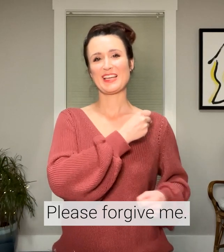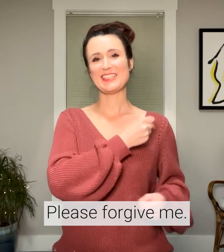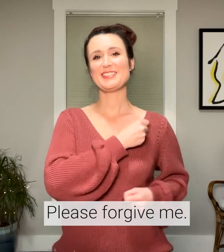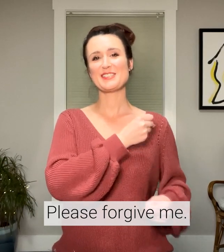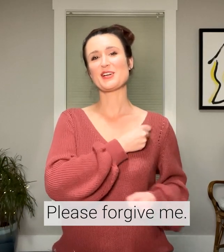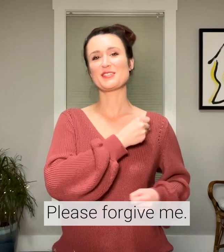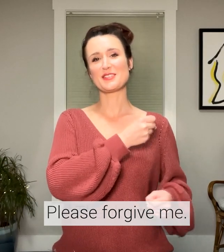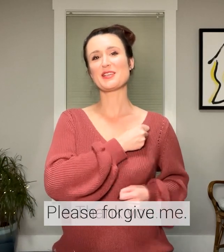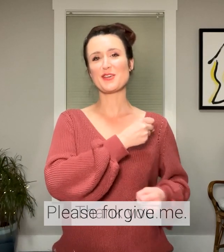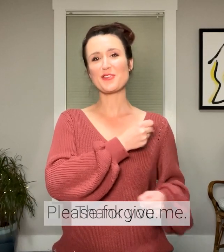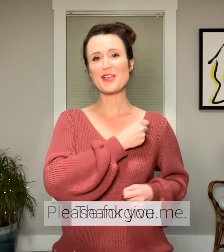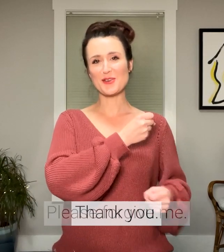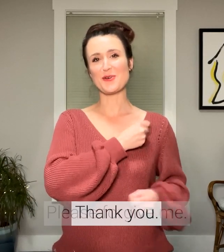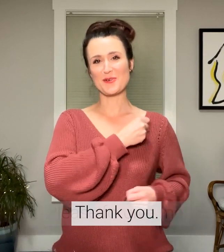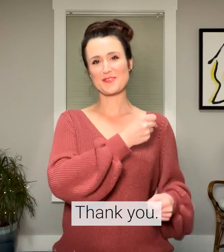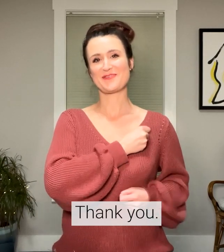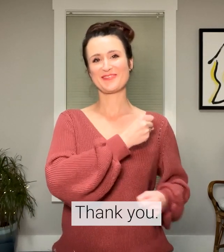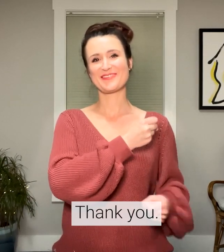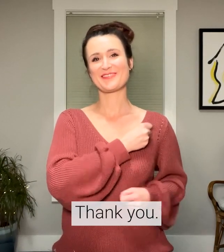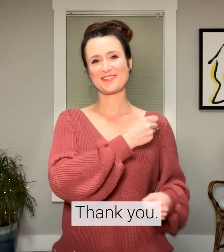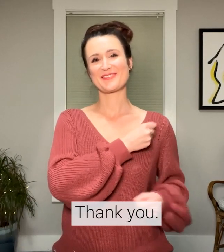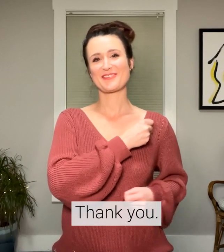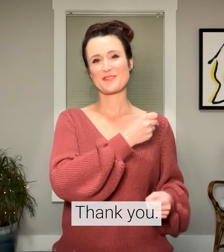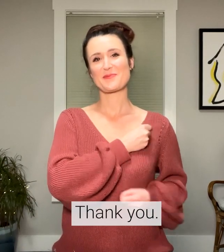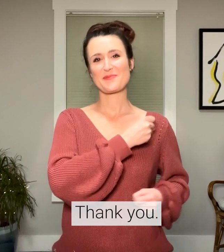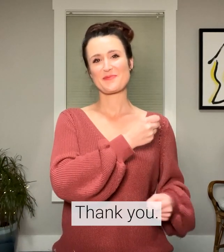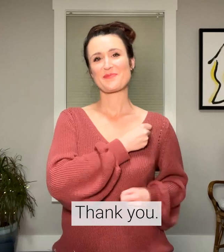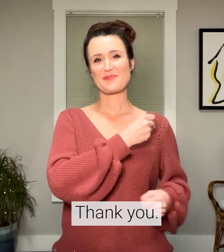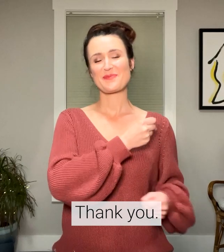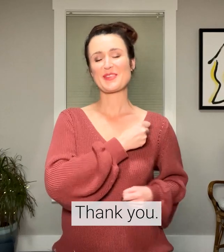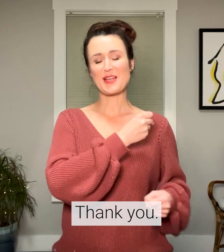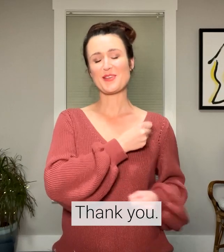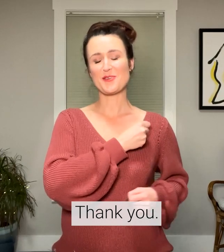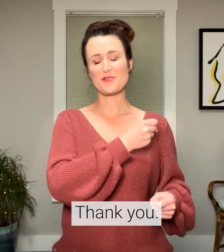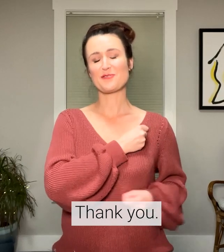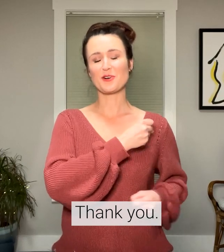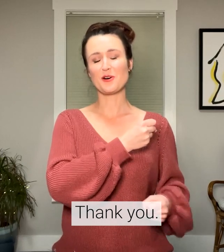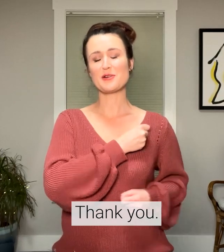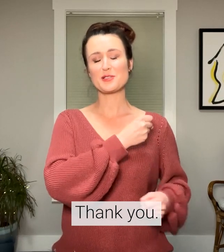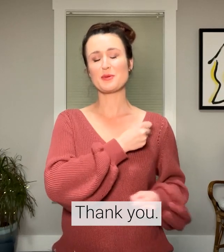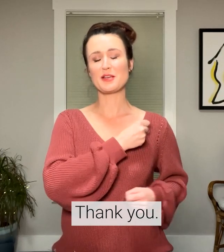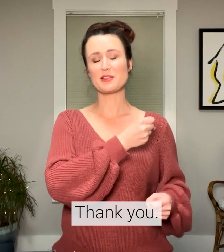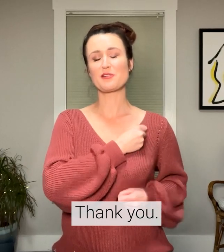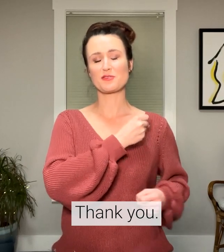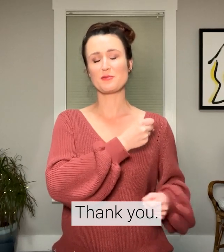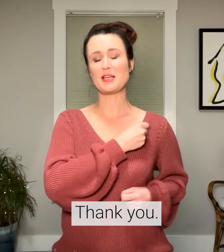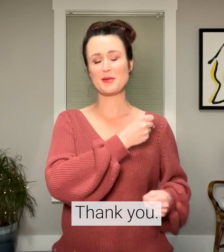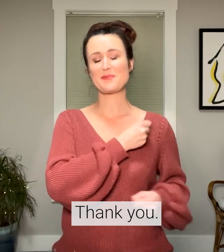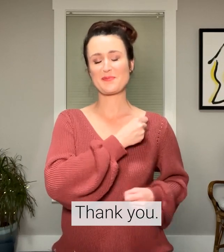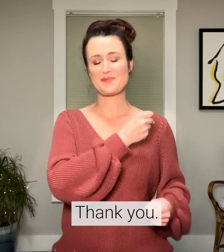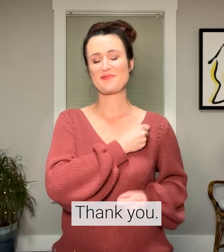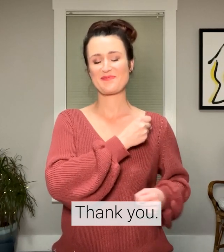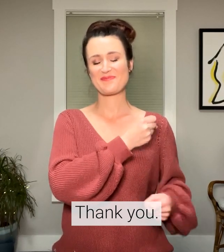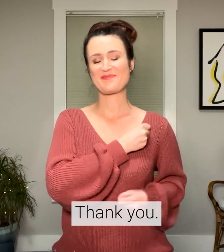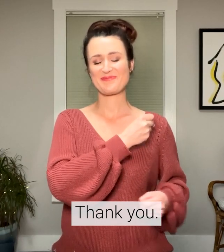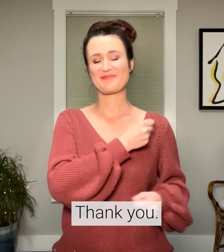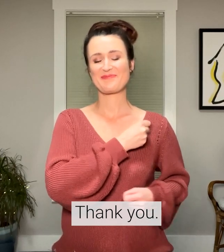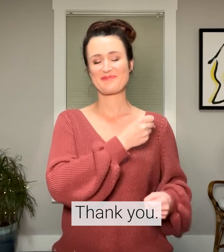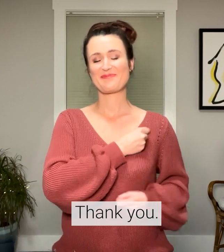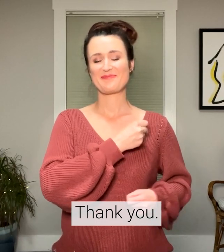and start to say thank you. Thank you for always being there for me.